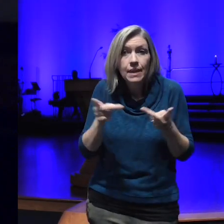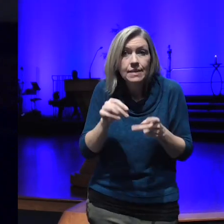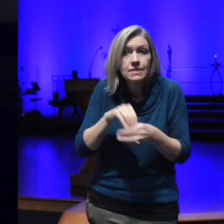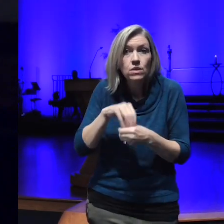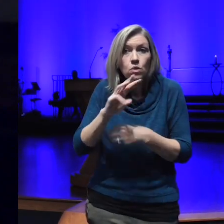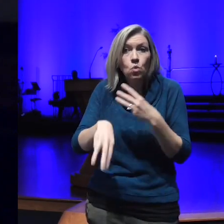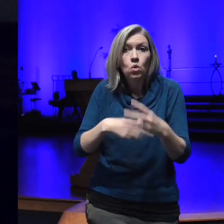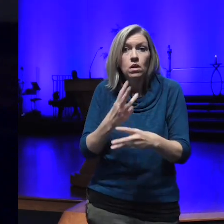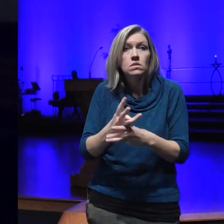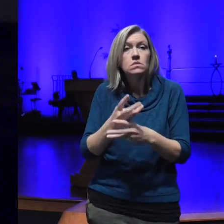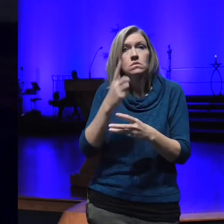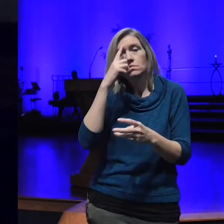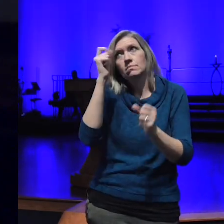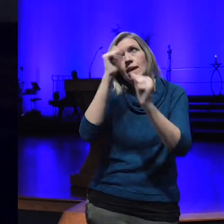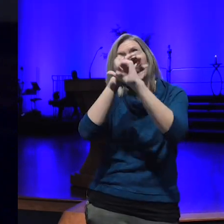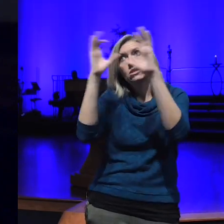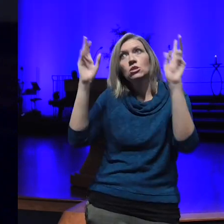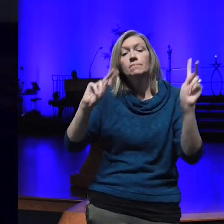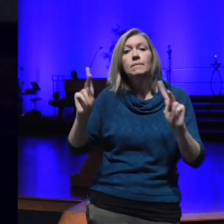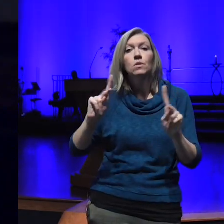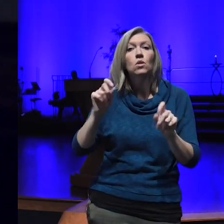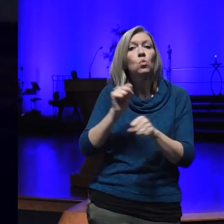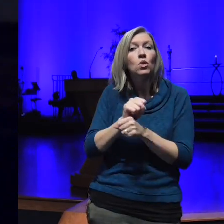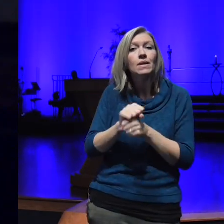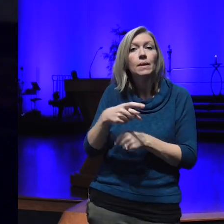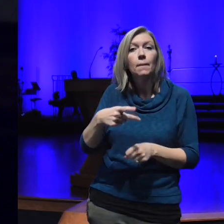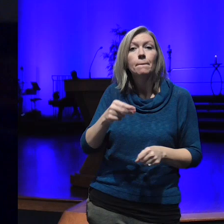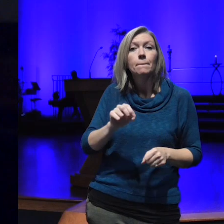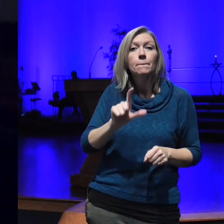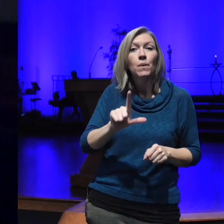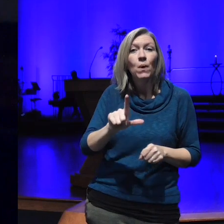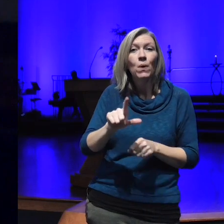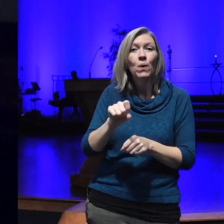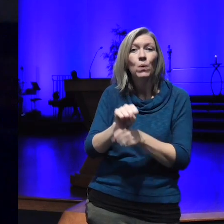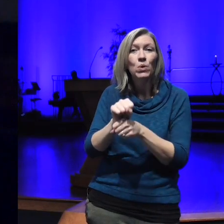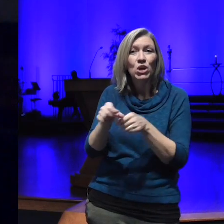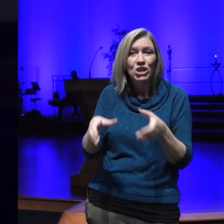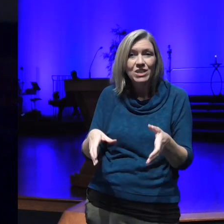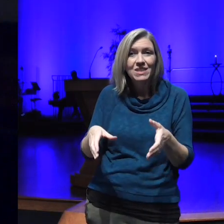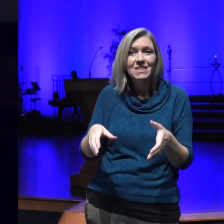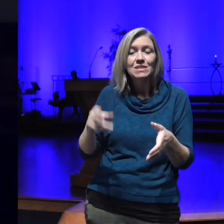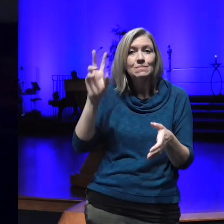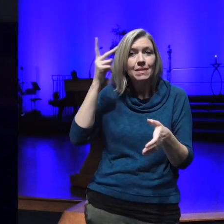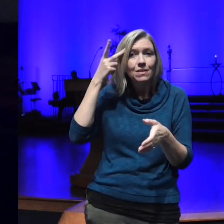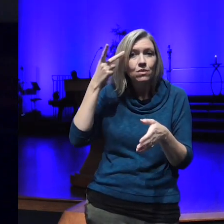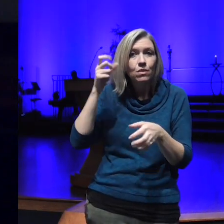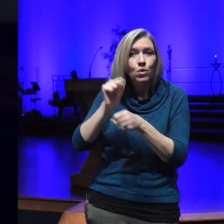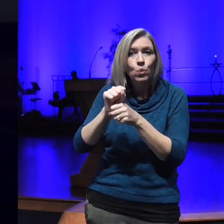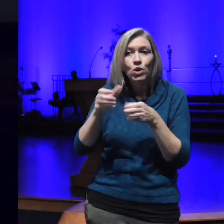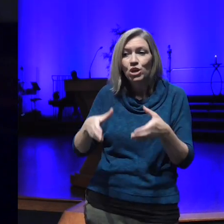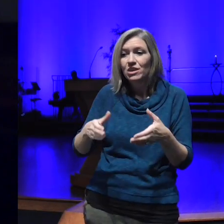in the polls the pollsters the the political workers in the next week or the PO themselves